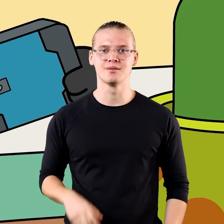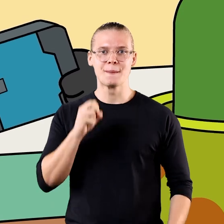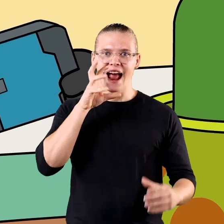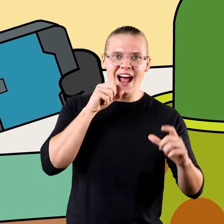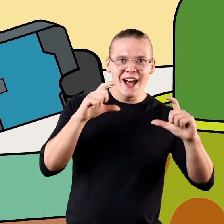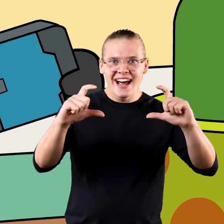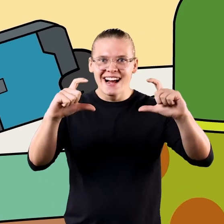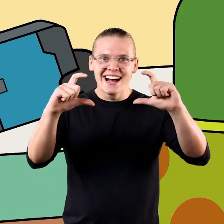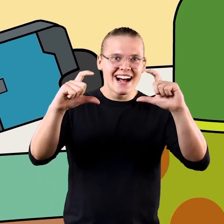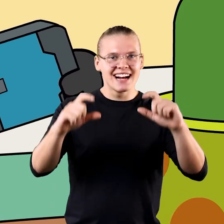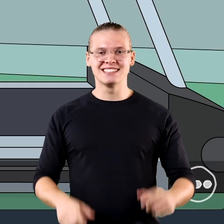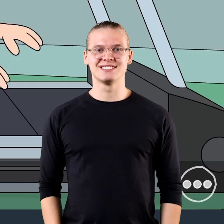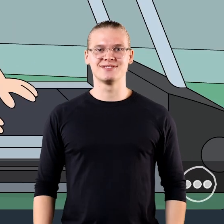[meows]